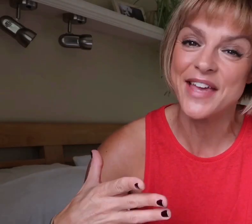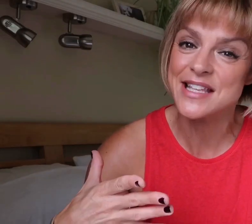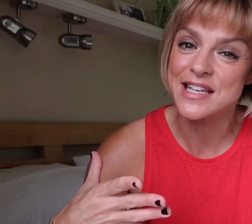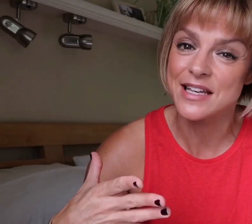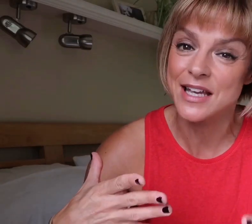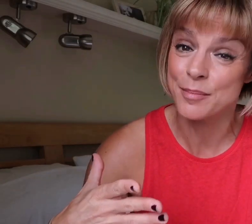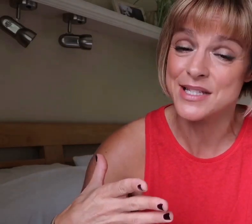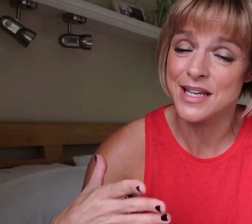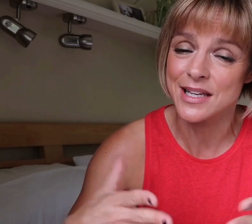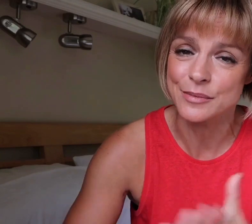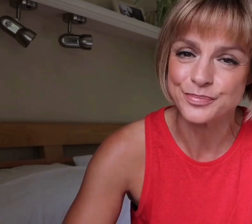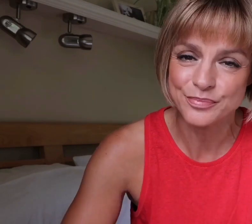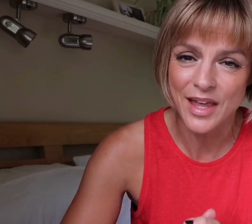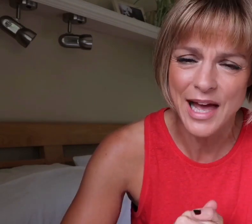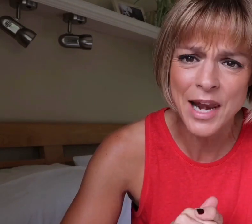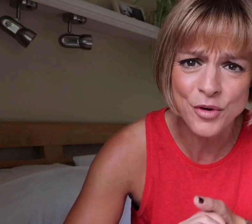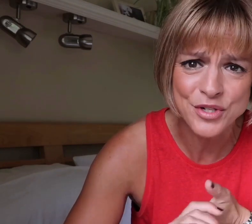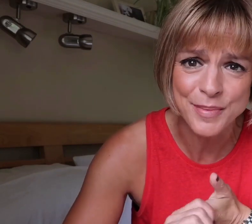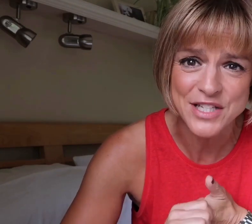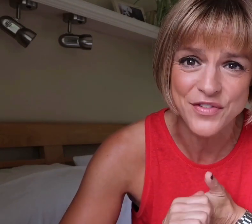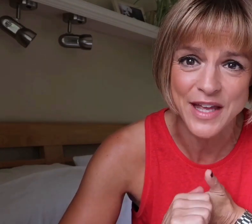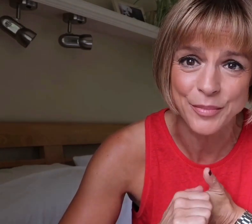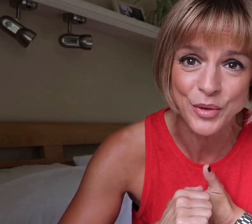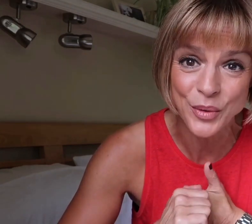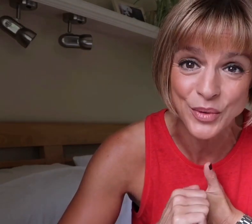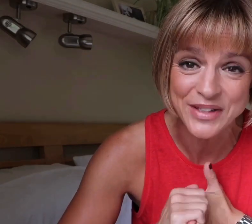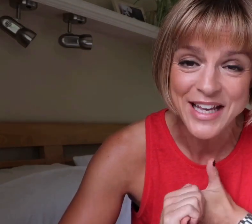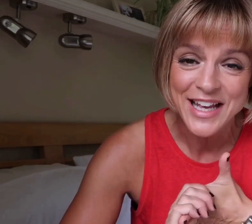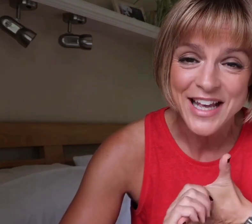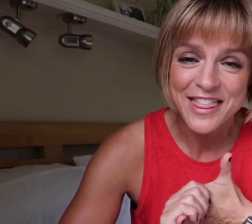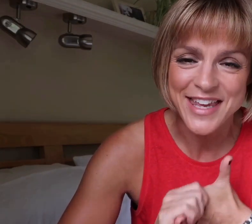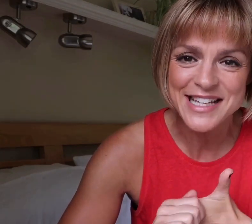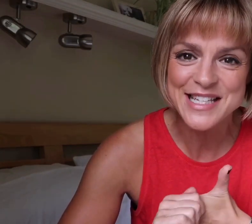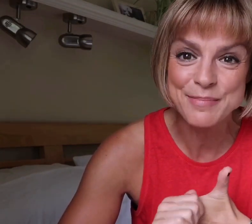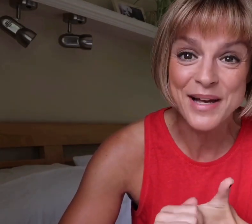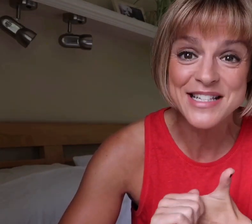theatre in particular. Alim wrote a piece for them called 'Theatres must